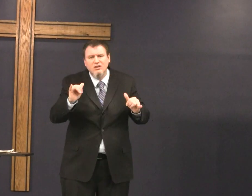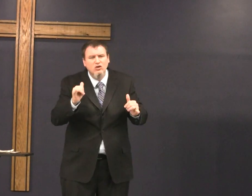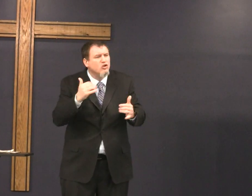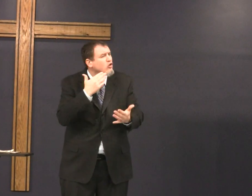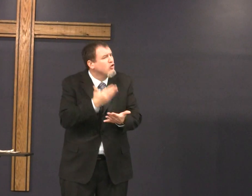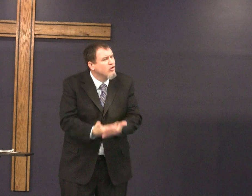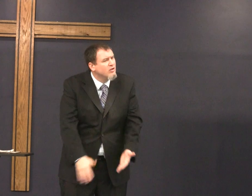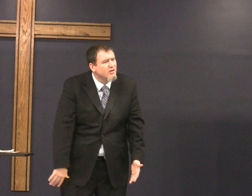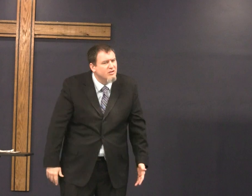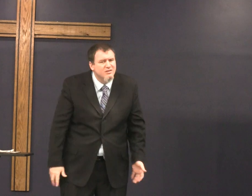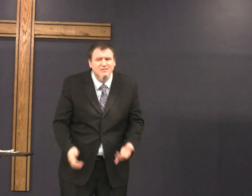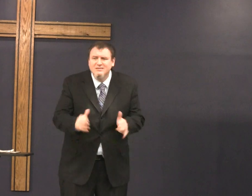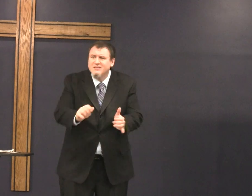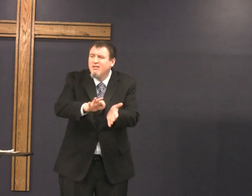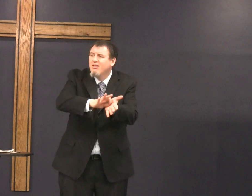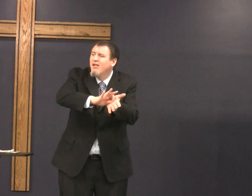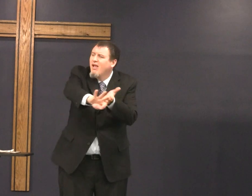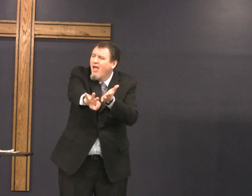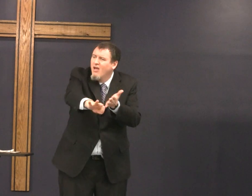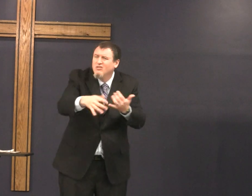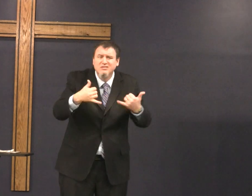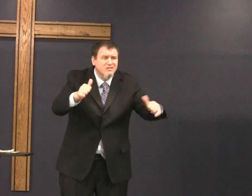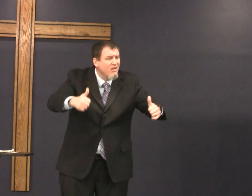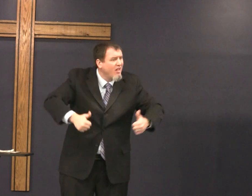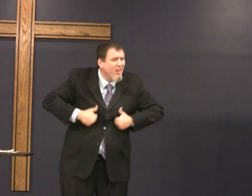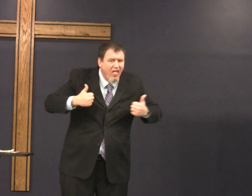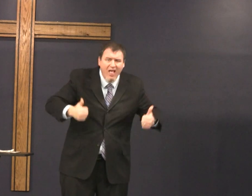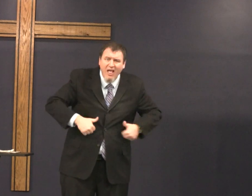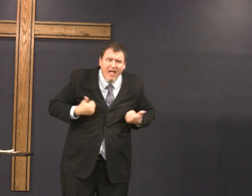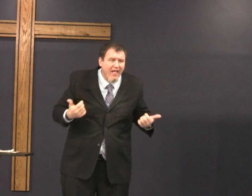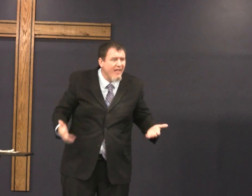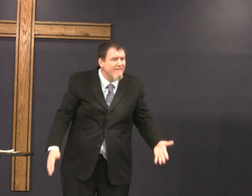three or four thousand years ago but the ver the message is still good